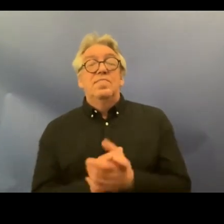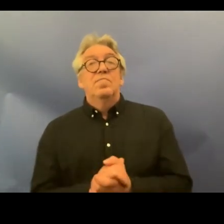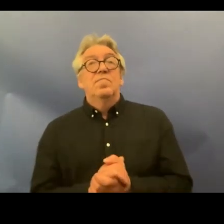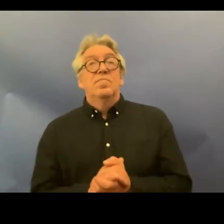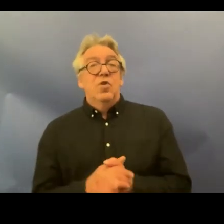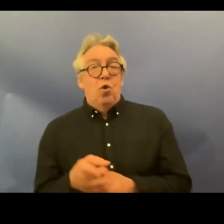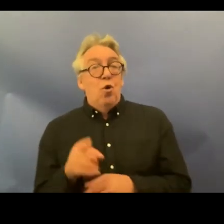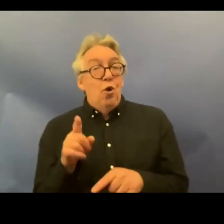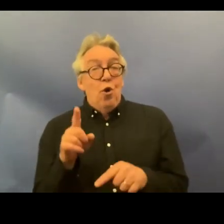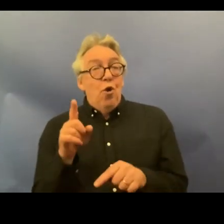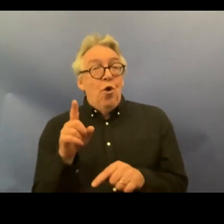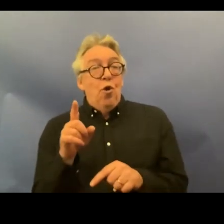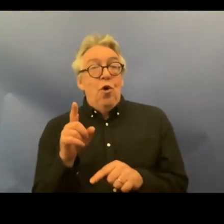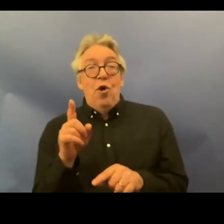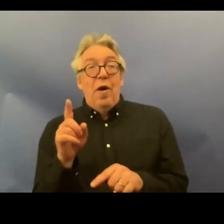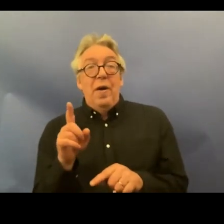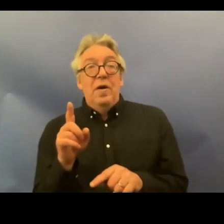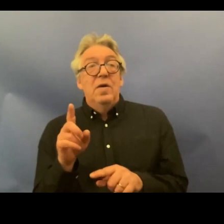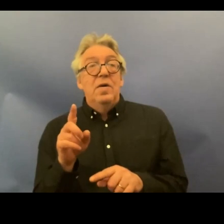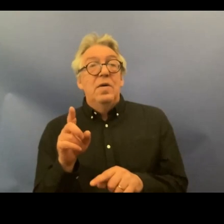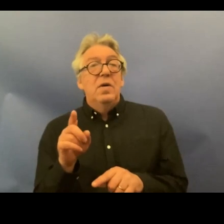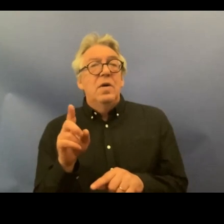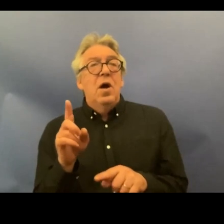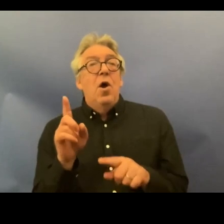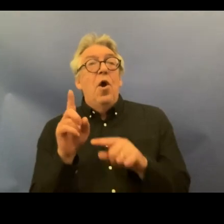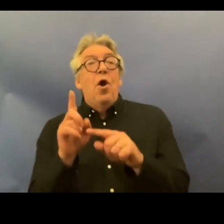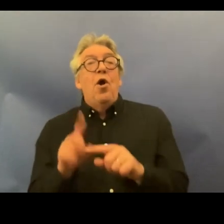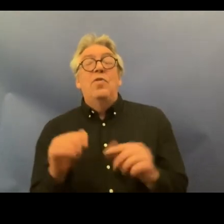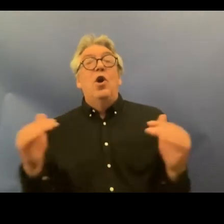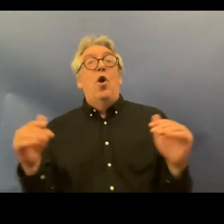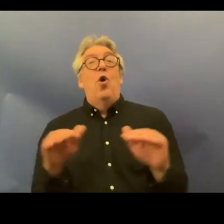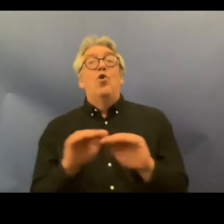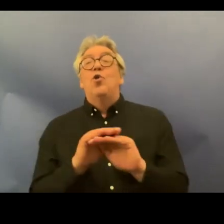justify an unequal treatment that is not available under the convention and that